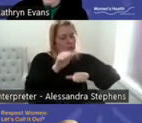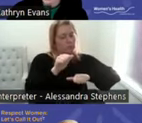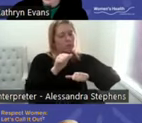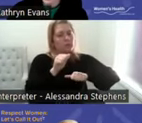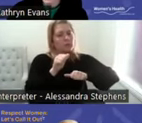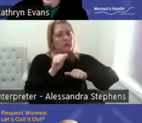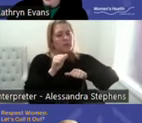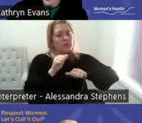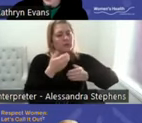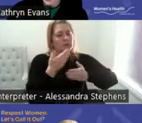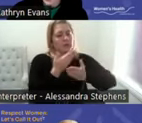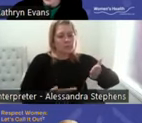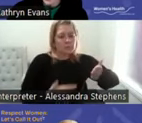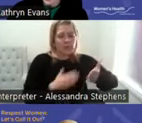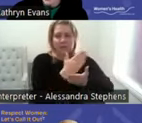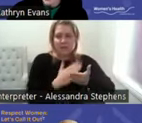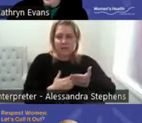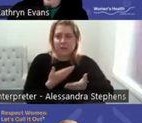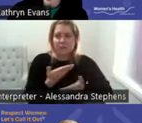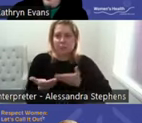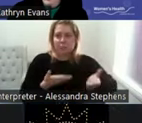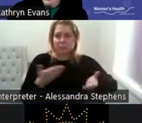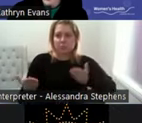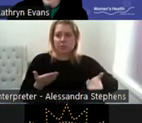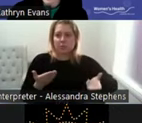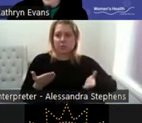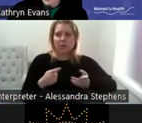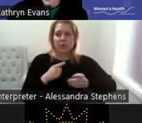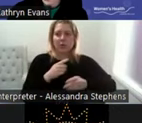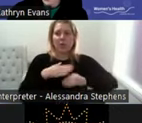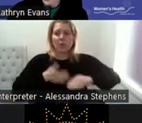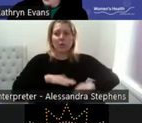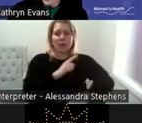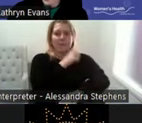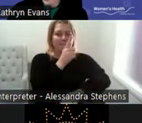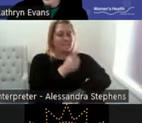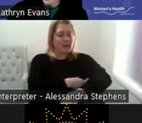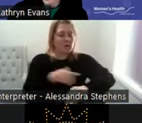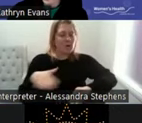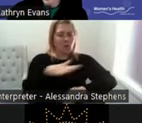Amplify voices, empowering all women to actively participate, be heard and listened to.